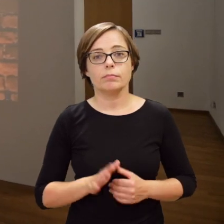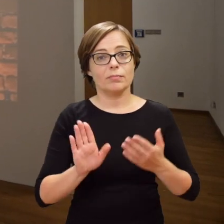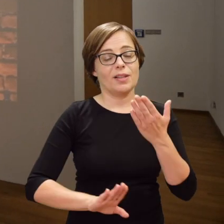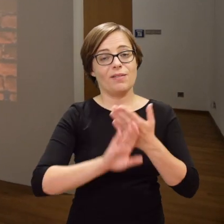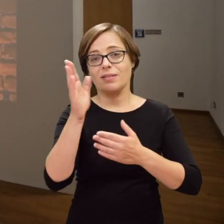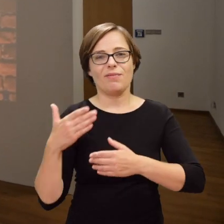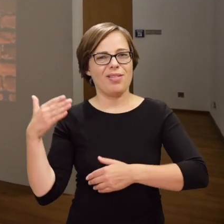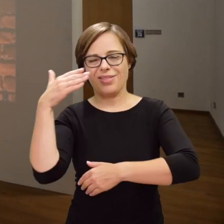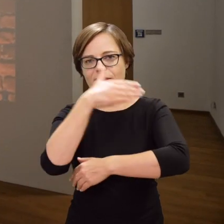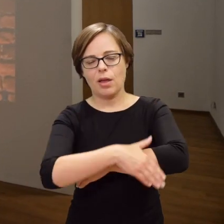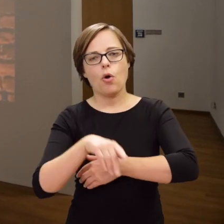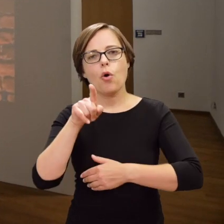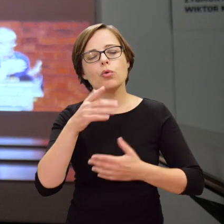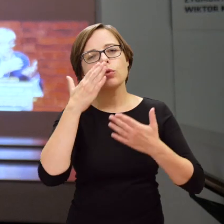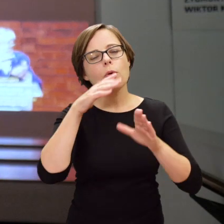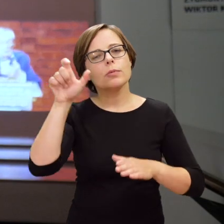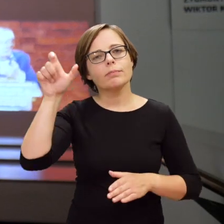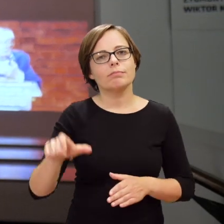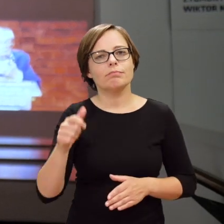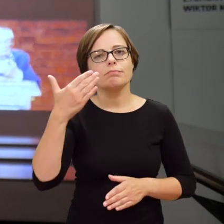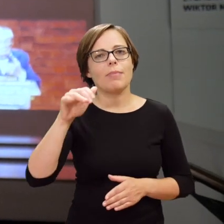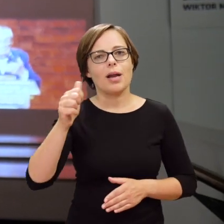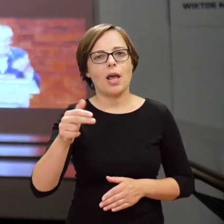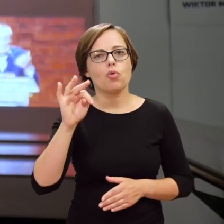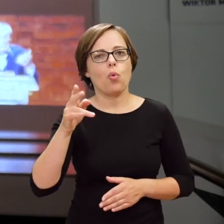In the last section we present the speech delivered by Marian Turski,